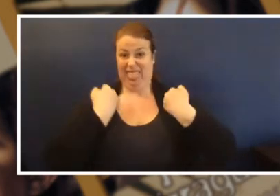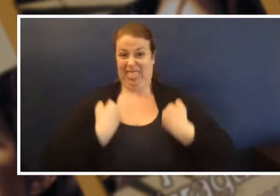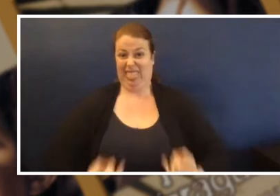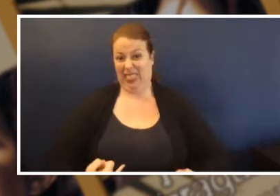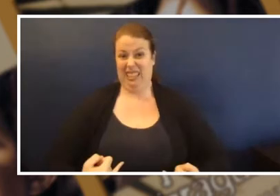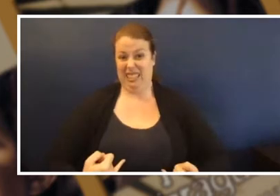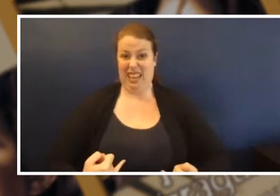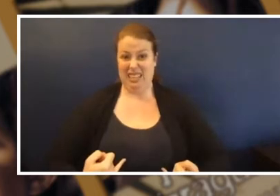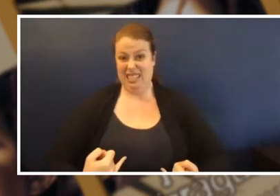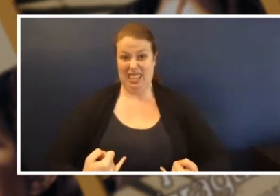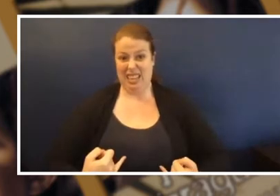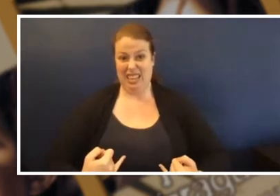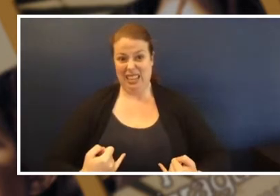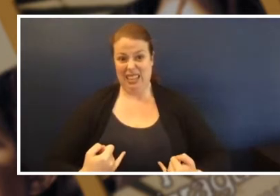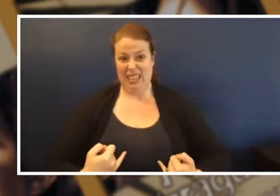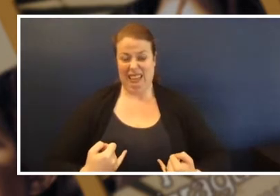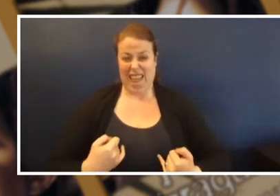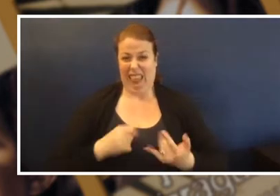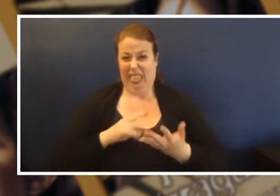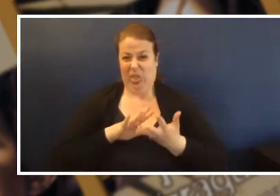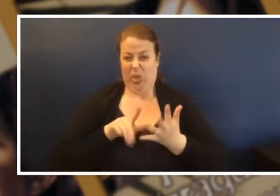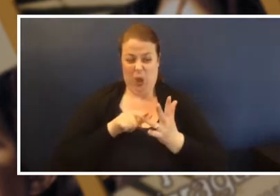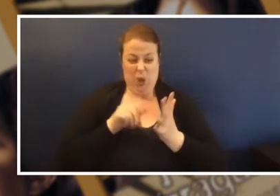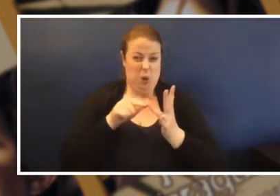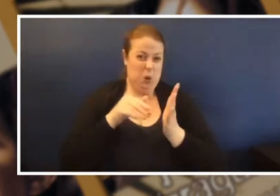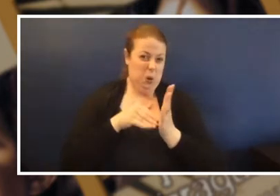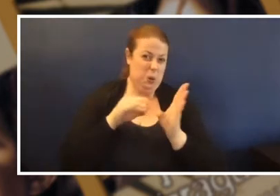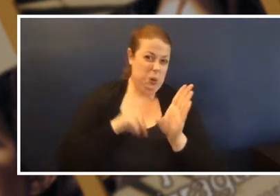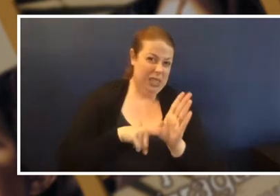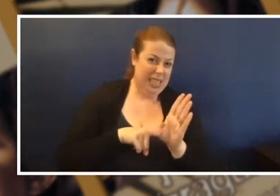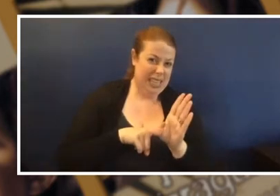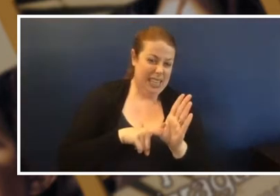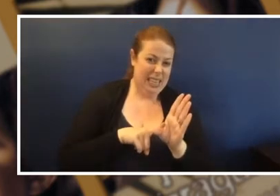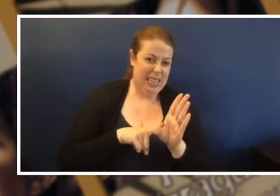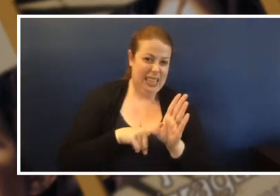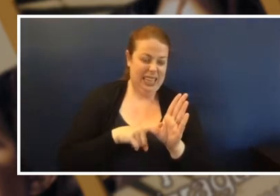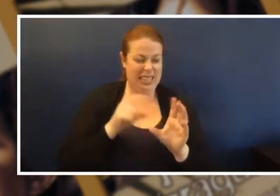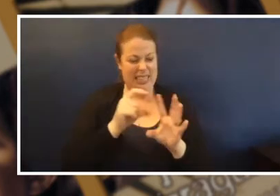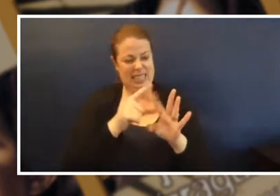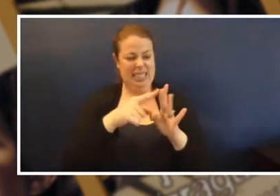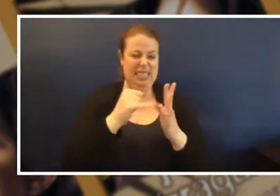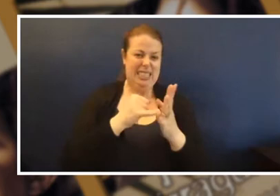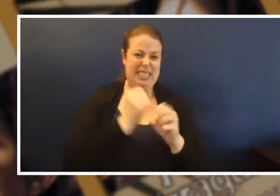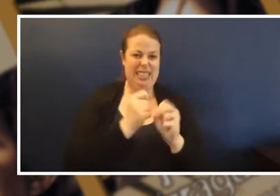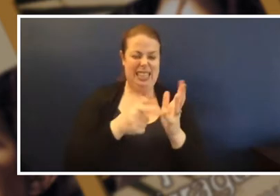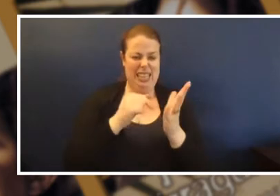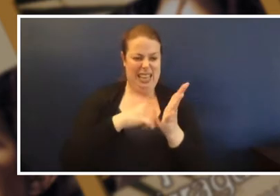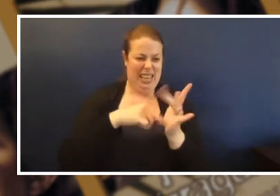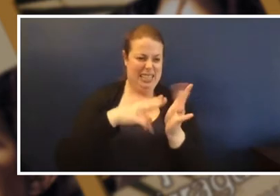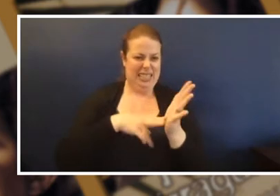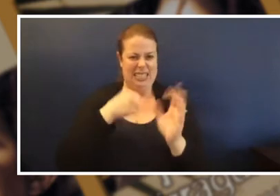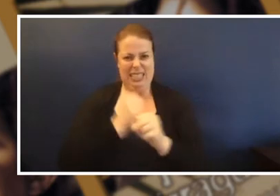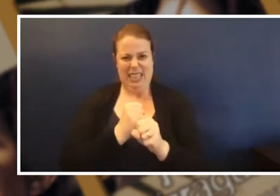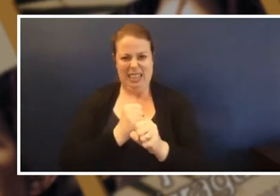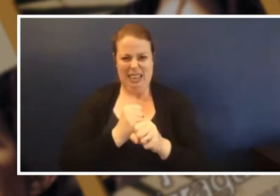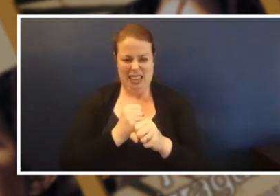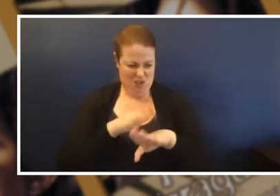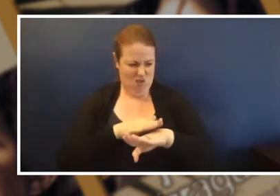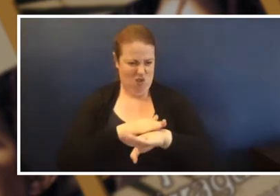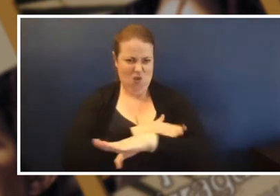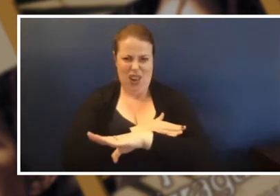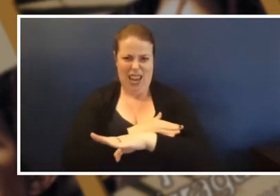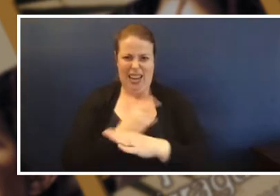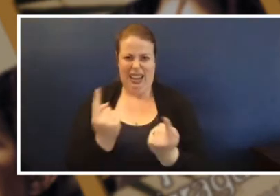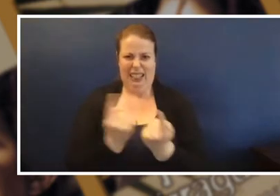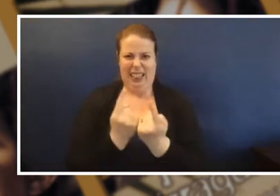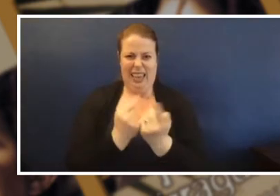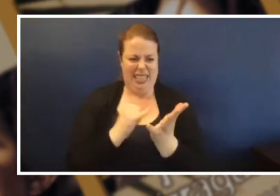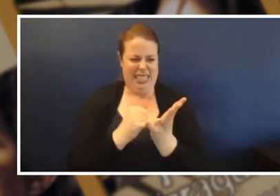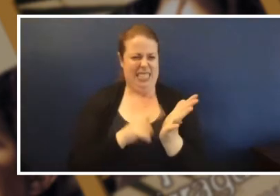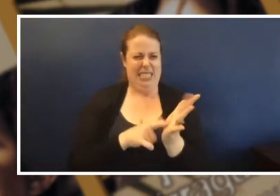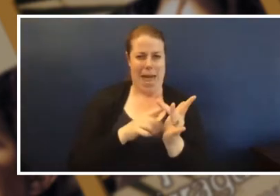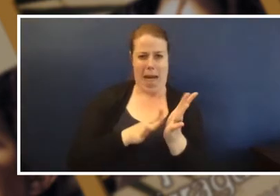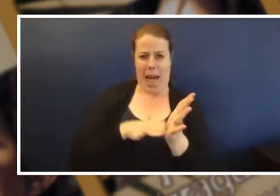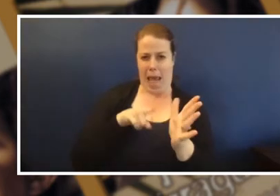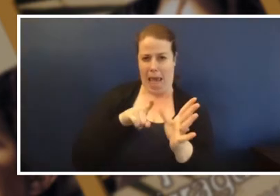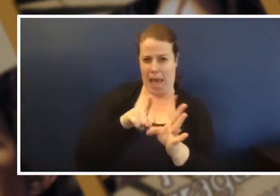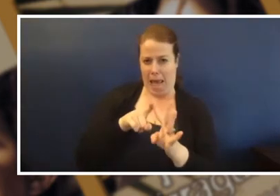easy disgusting, you know, green things, slime they'd call it. Yes and I'd give it a kiss just to